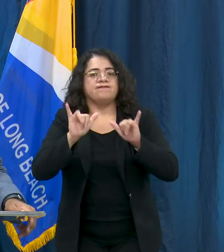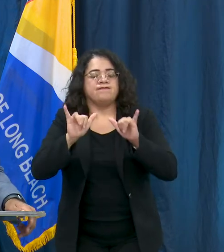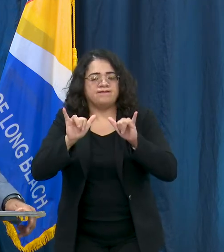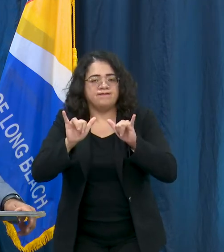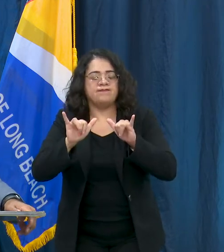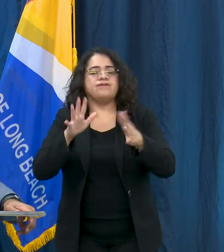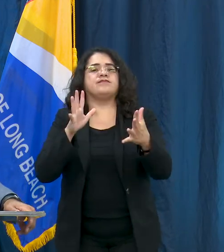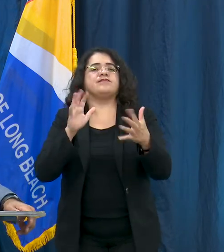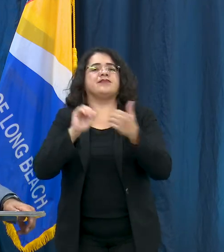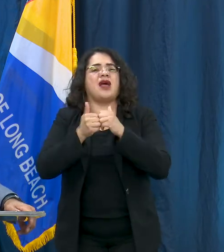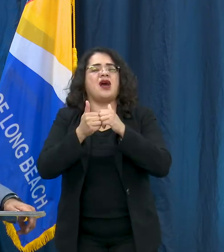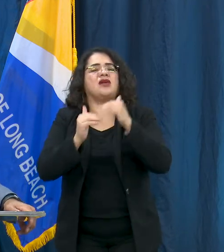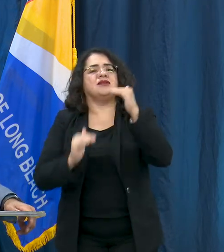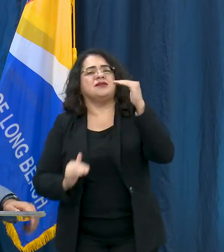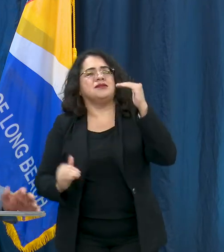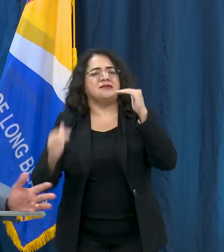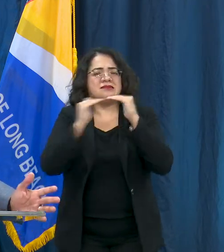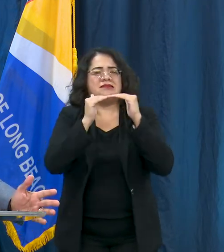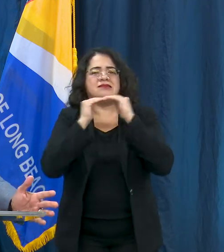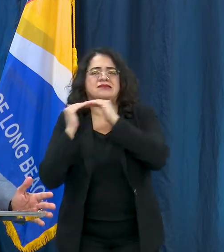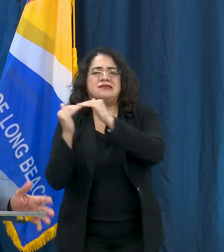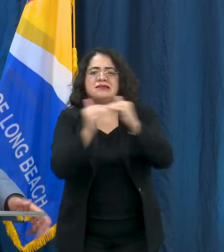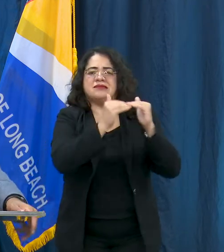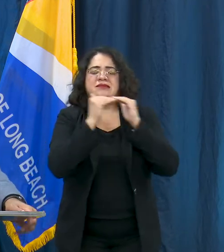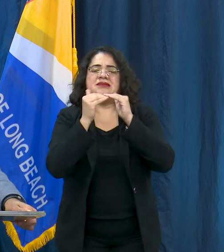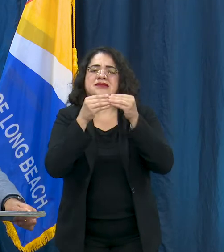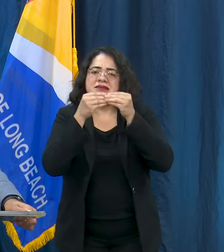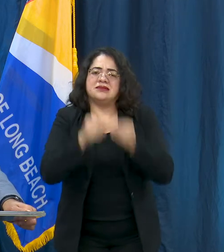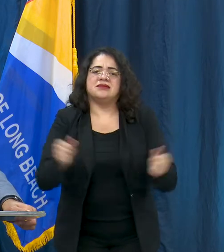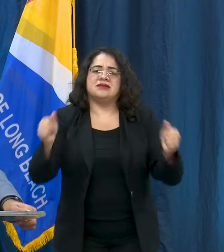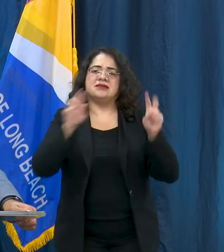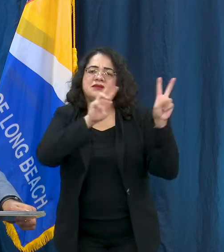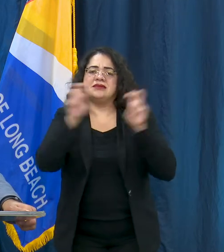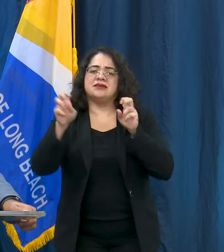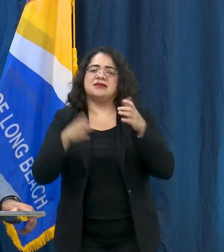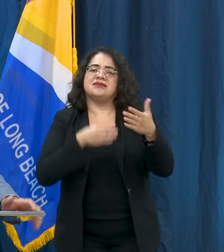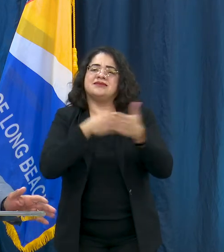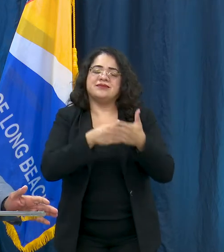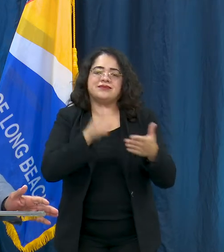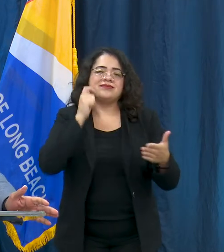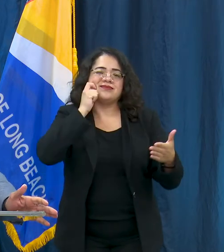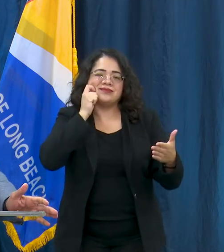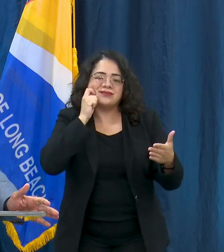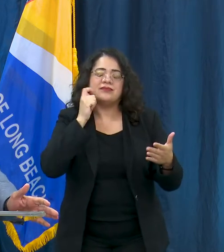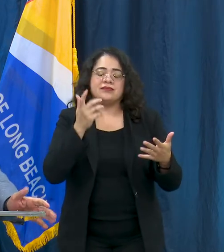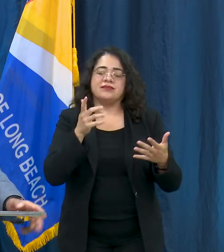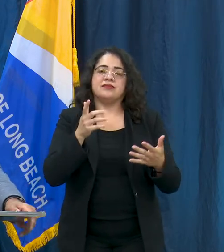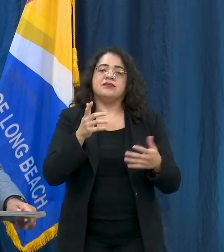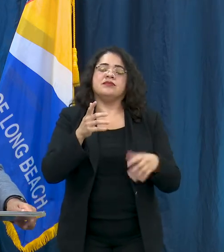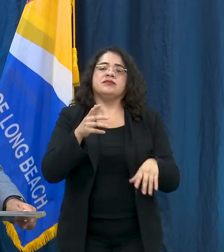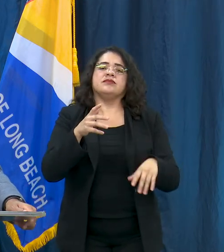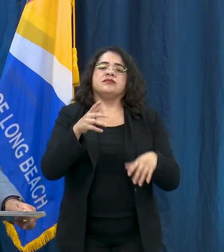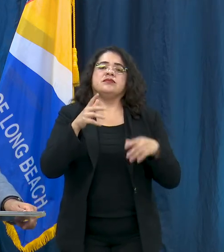listening sessions, and how you can also directly get involved in this work. If you have any questions or ideas you can also email us